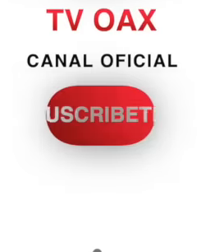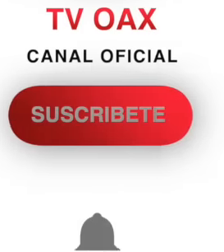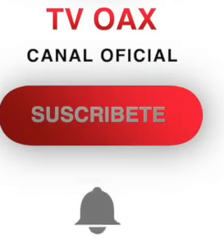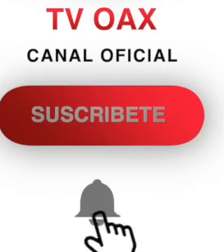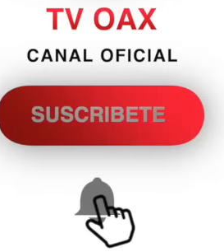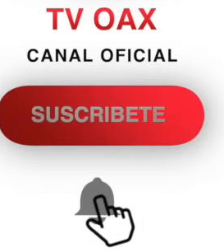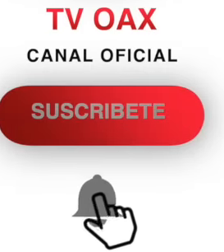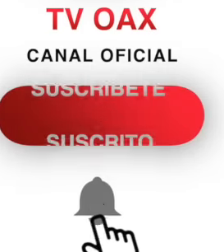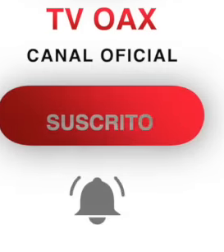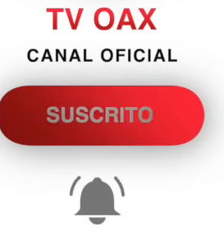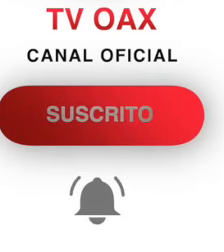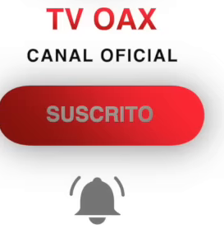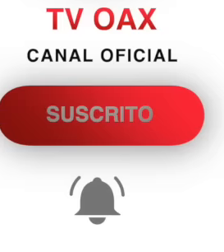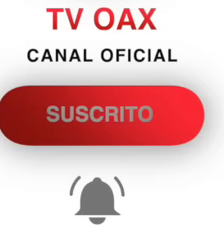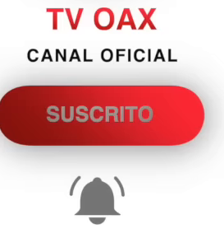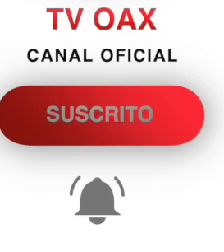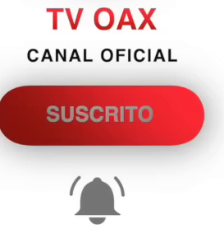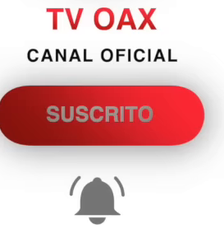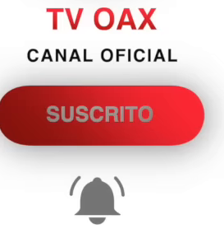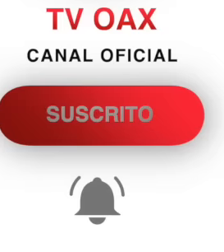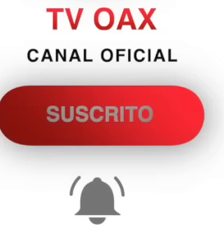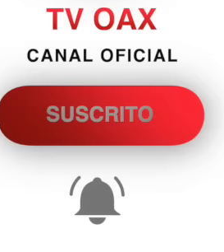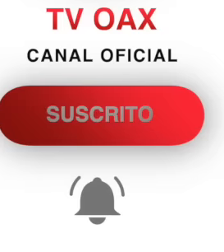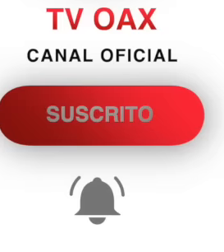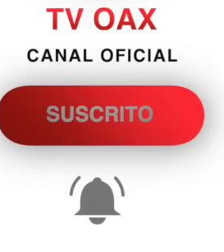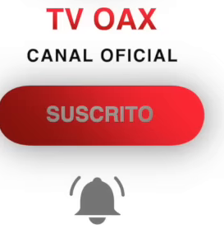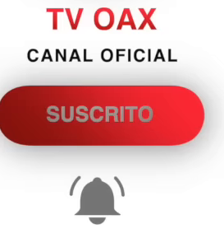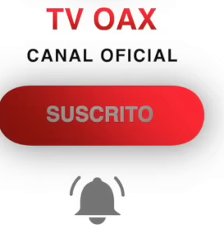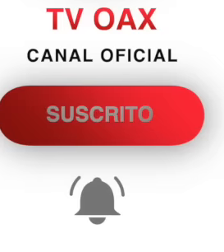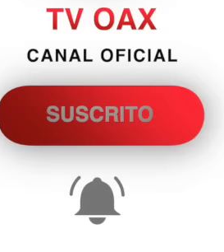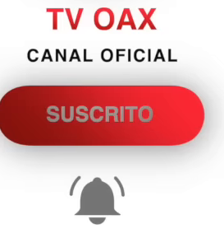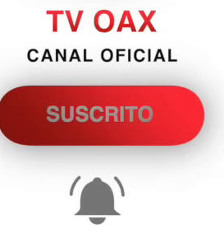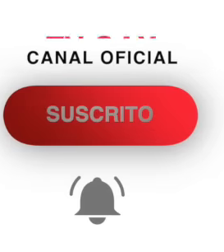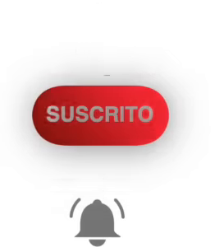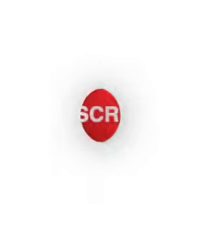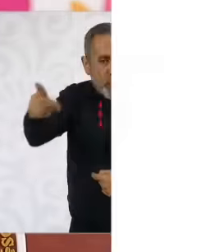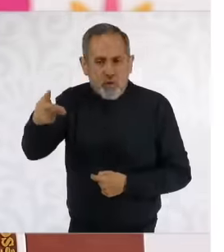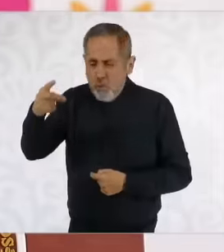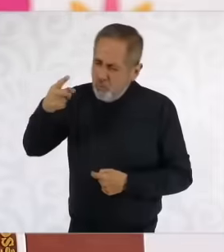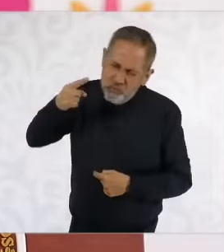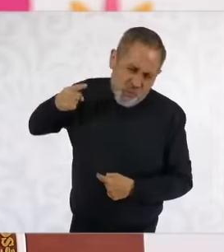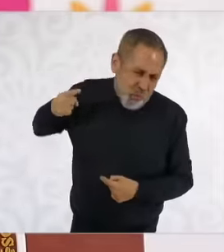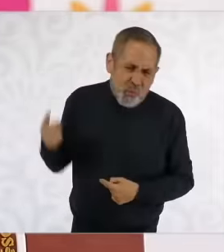Energy resources and oil fields are in perpetuity